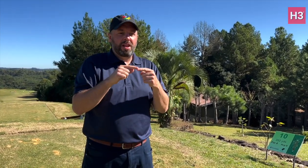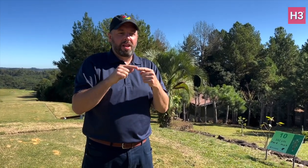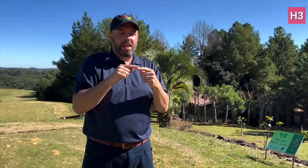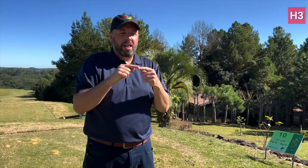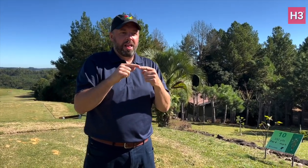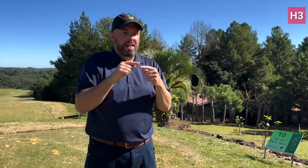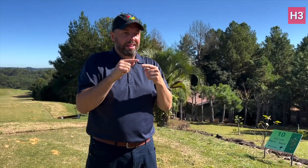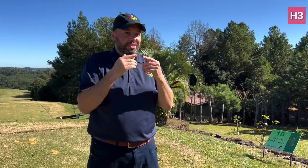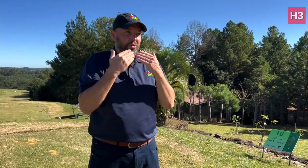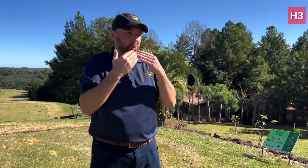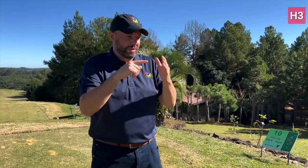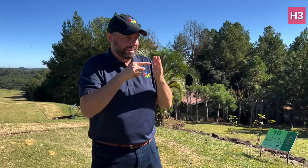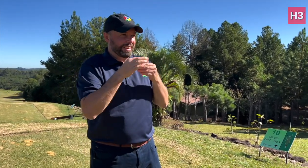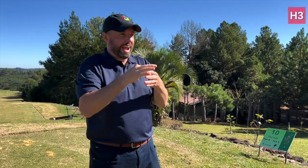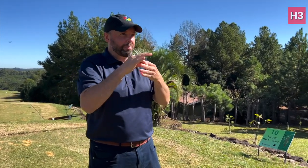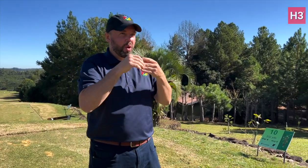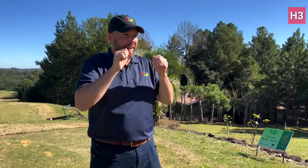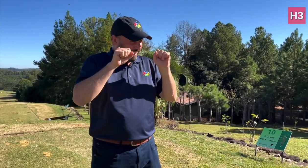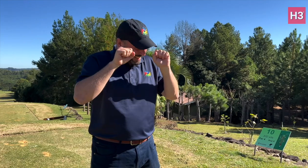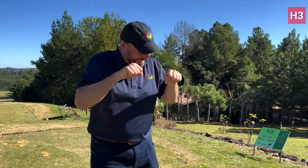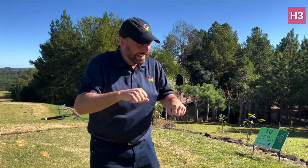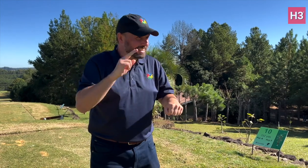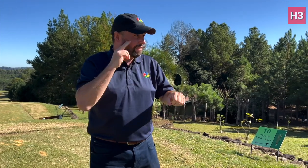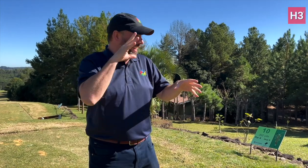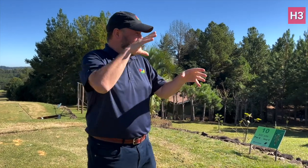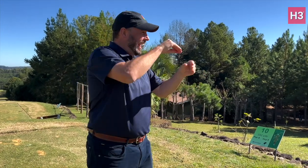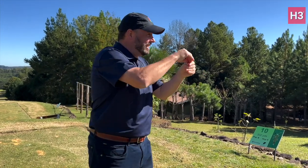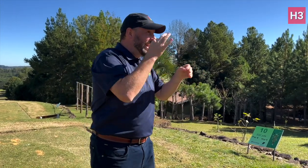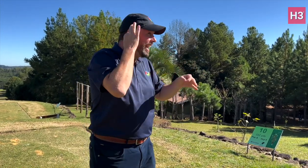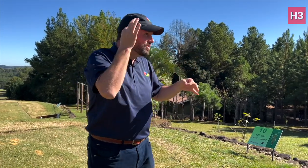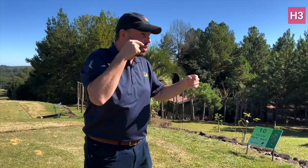I truly believe that with more proper training,